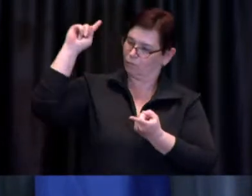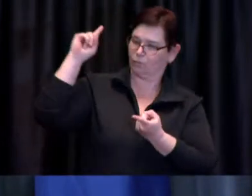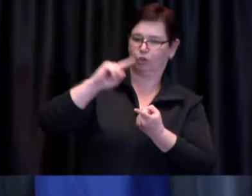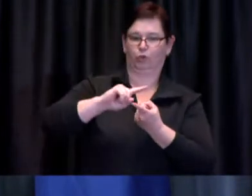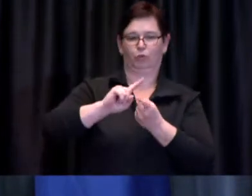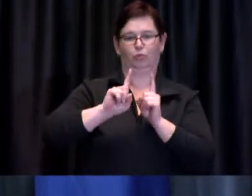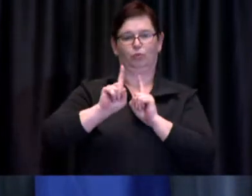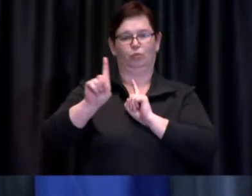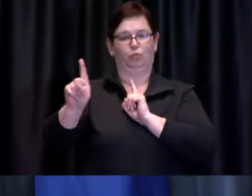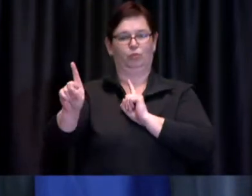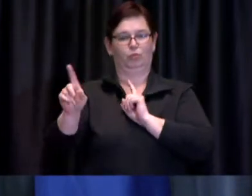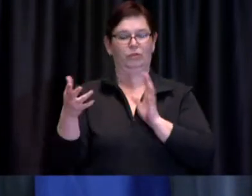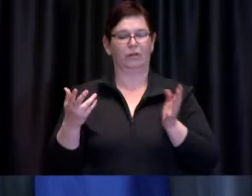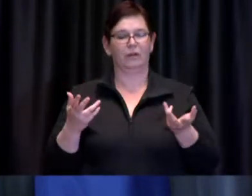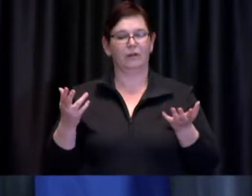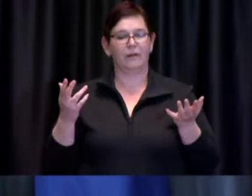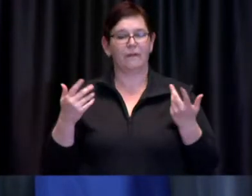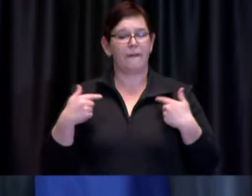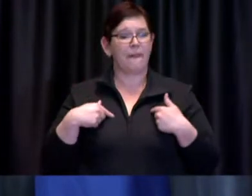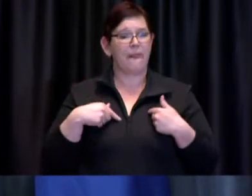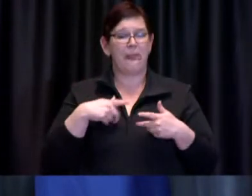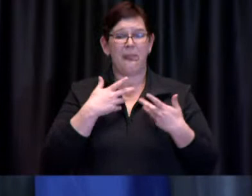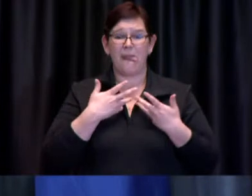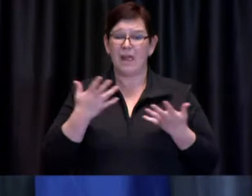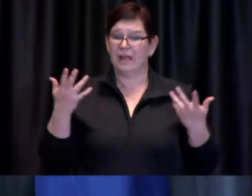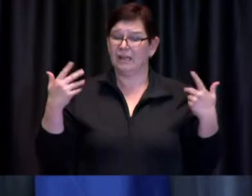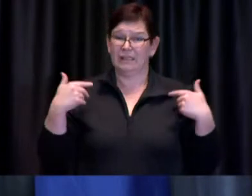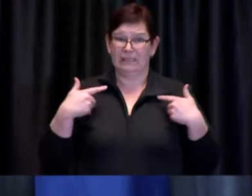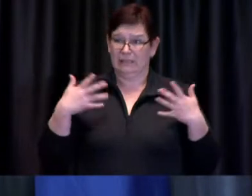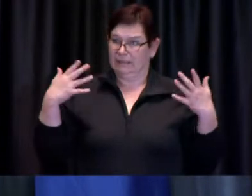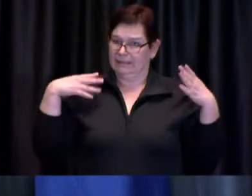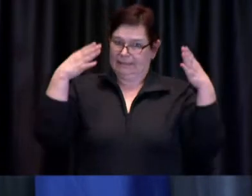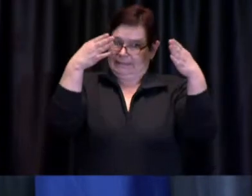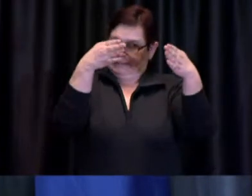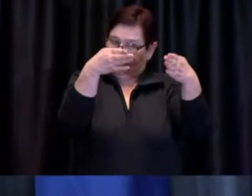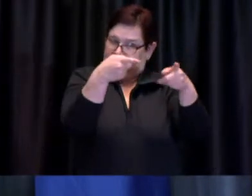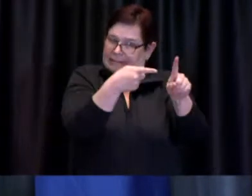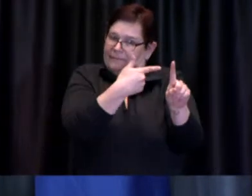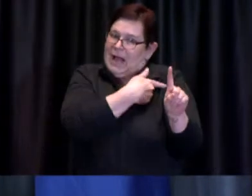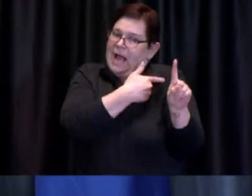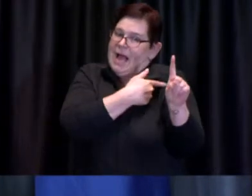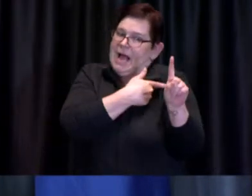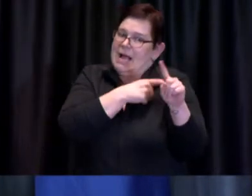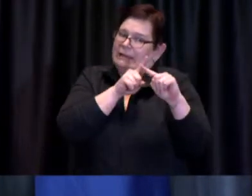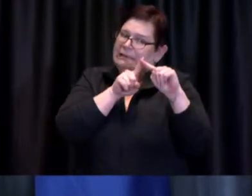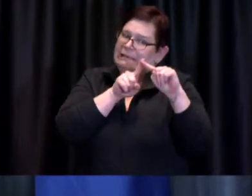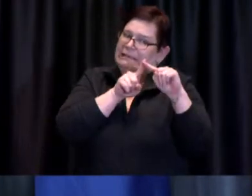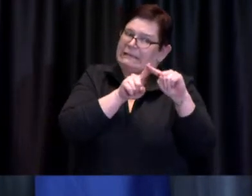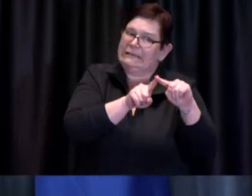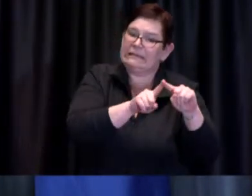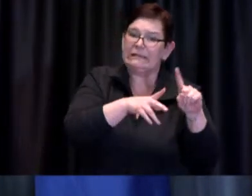to a great extent on vaccine to help prevent future waves of COVID-19 activity in our community.